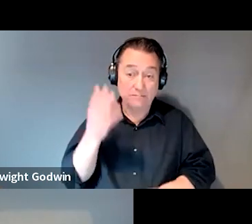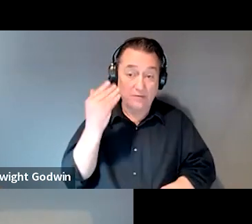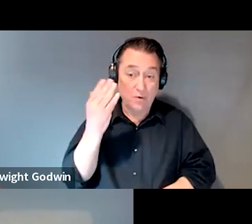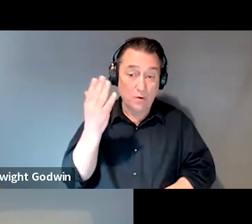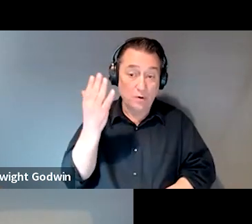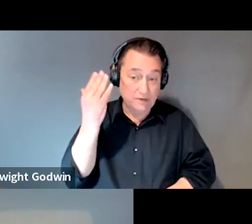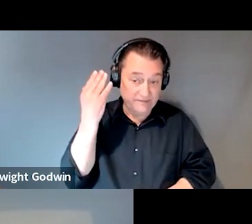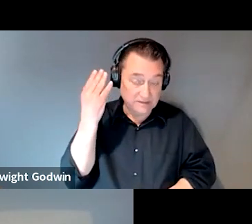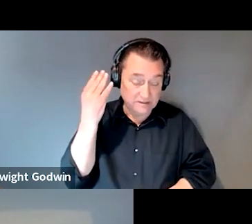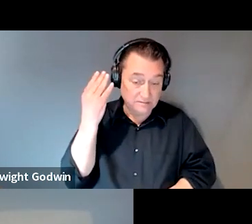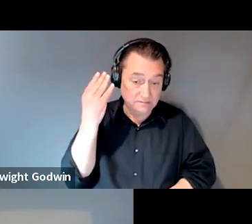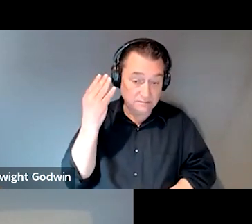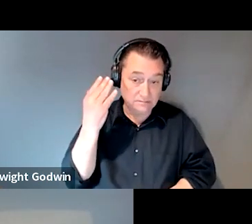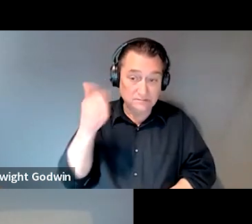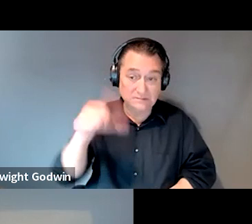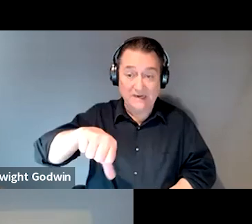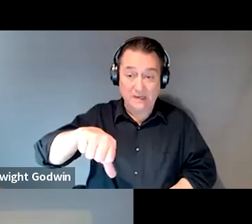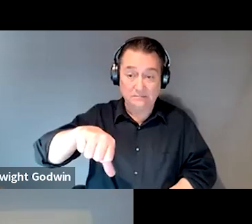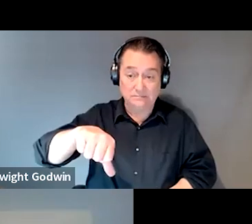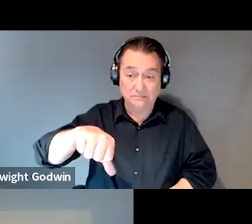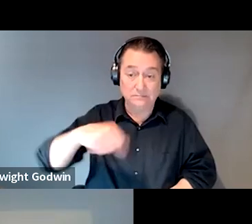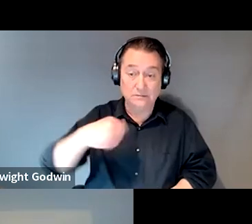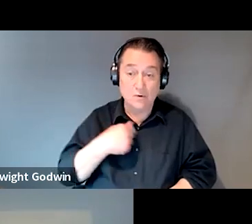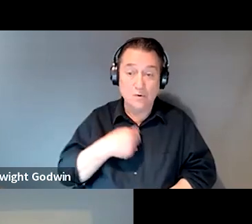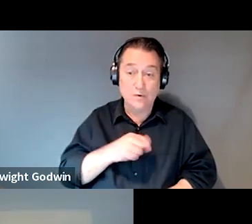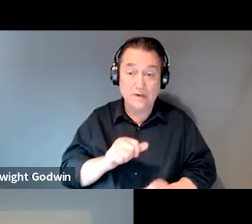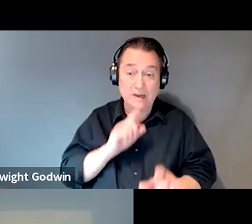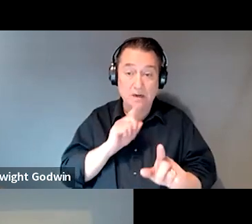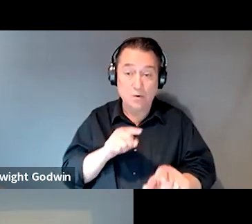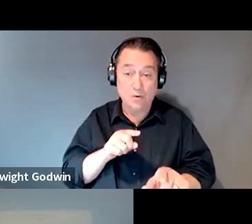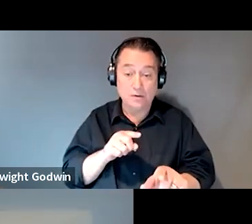and they've been denied, we can order a prior decision CD.